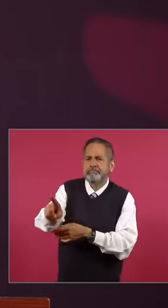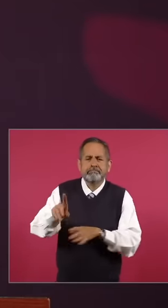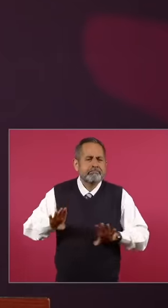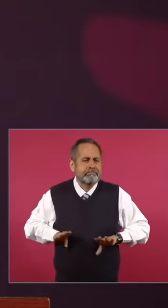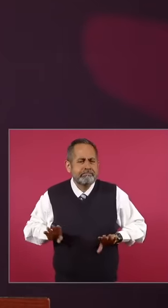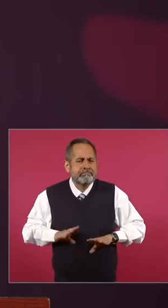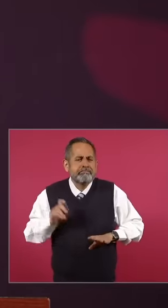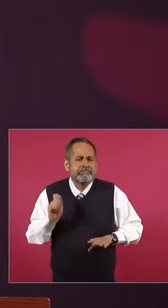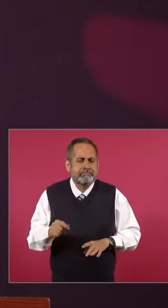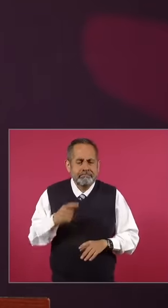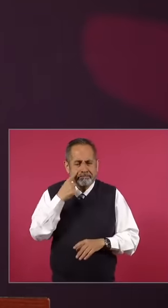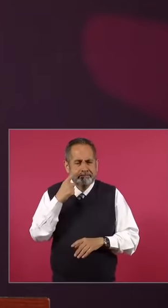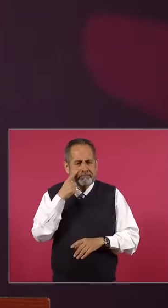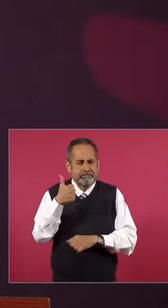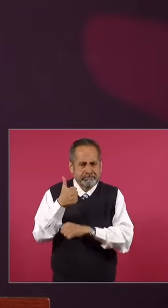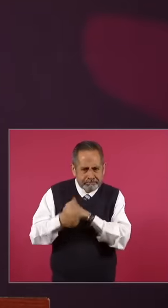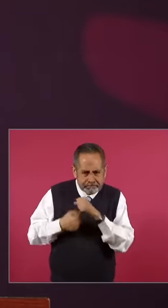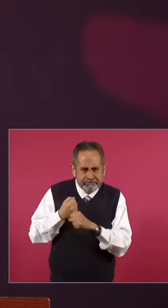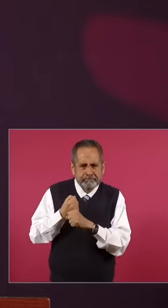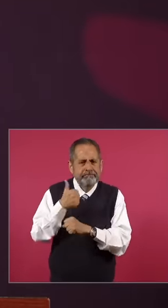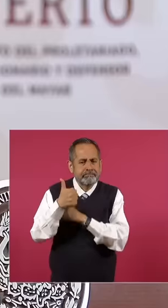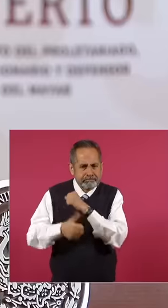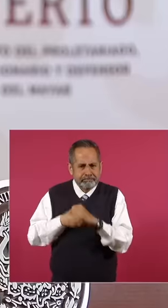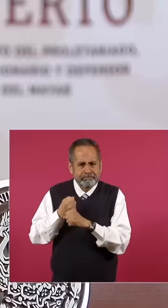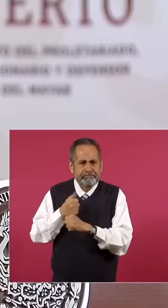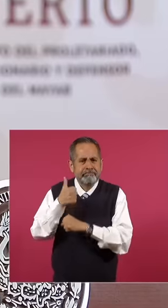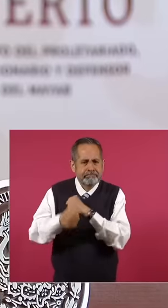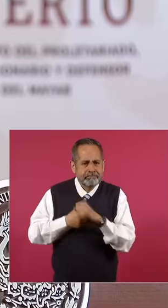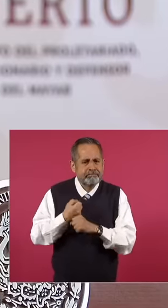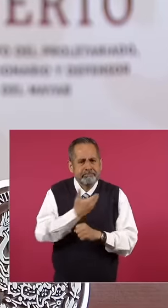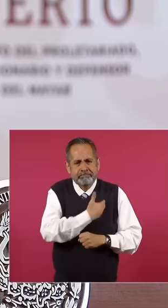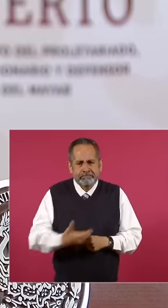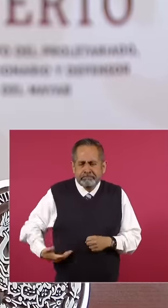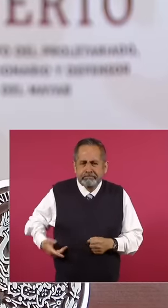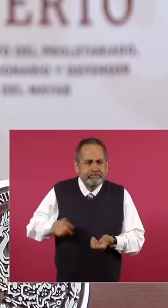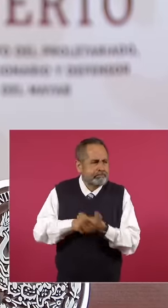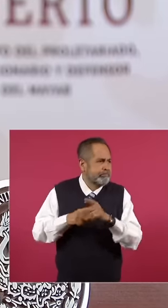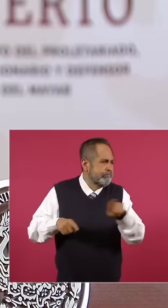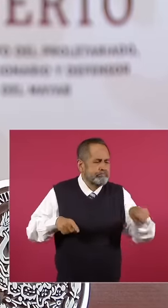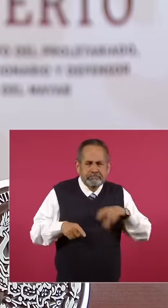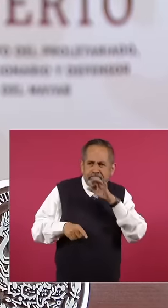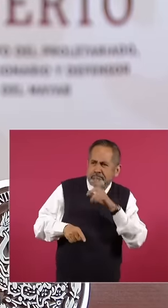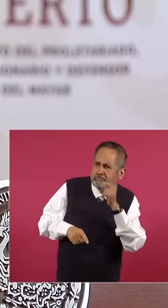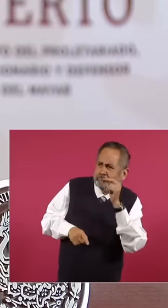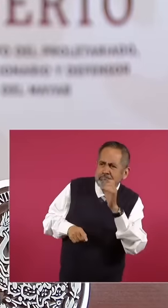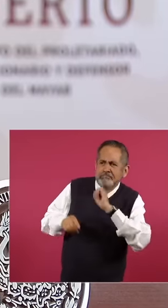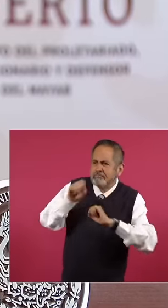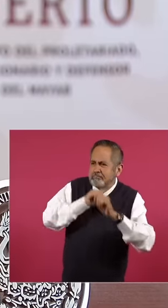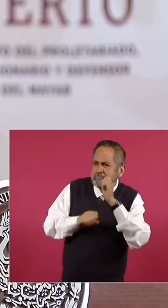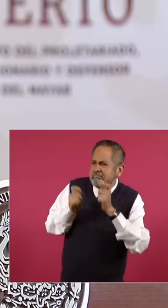in every six-year term, it is a question asked by the curious, the gossipers, the analysts.